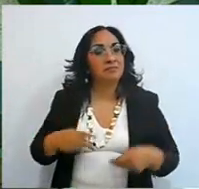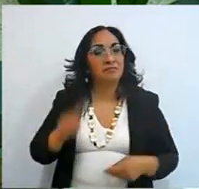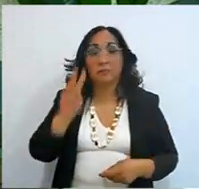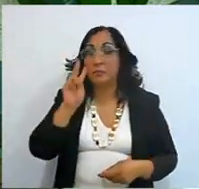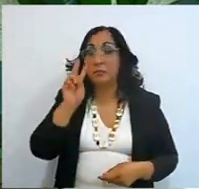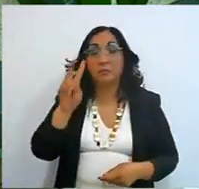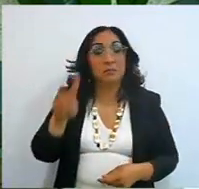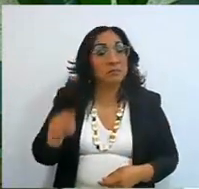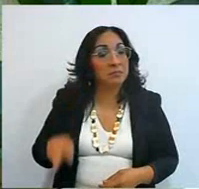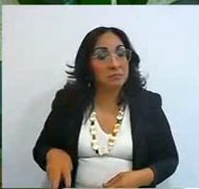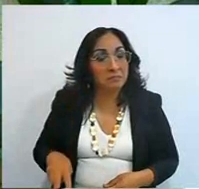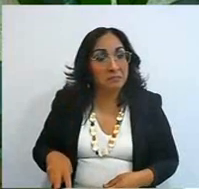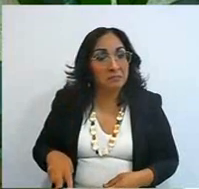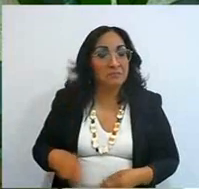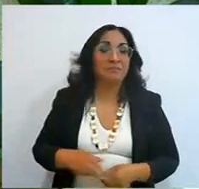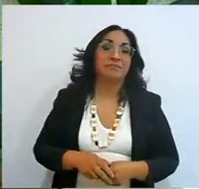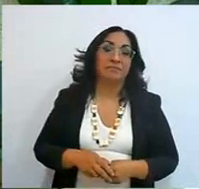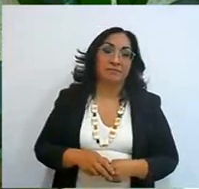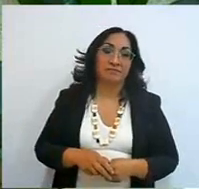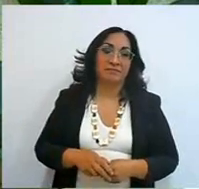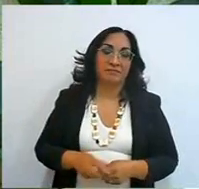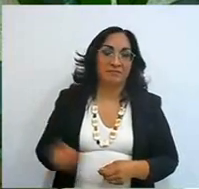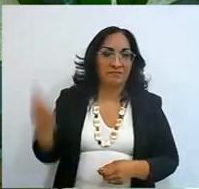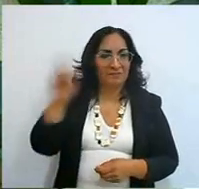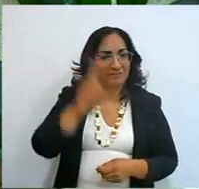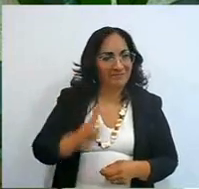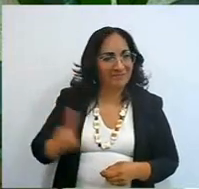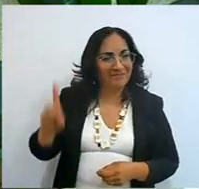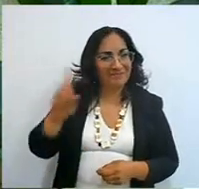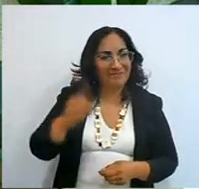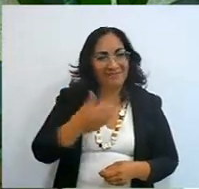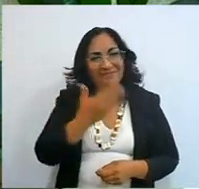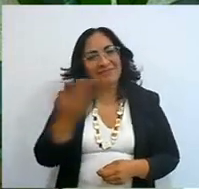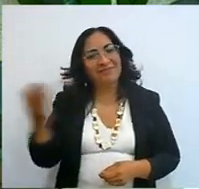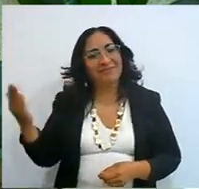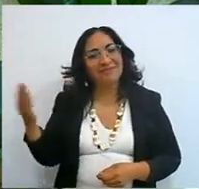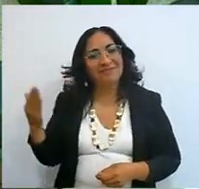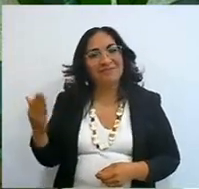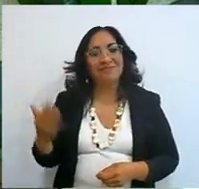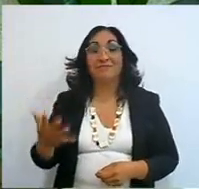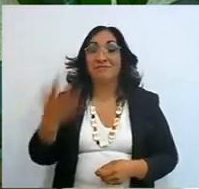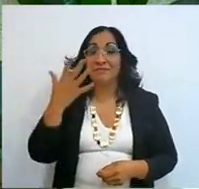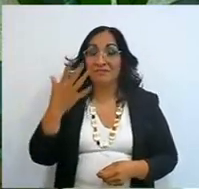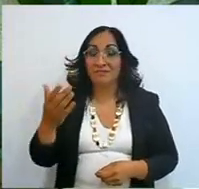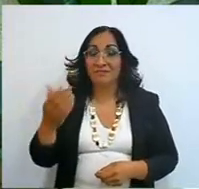on Sunday the fifth of February, if it was five right? Sunday, yes, February fifth,